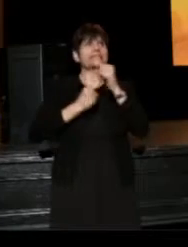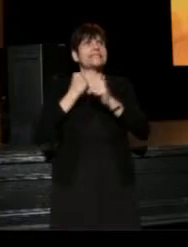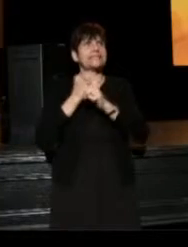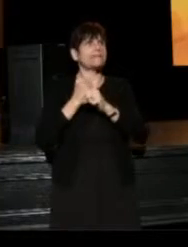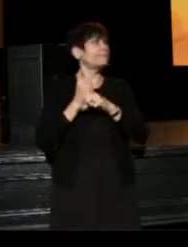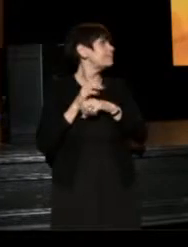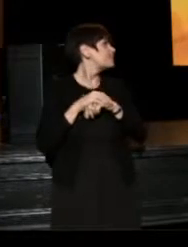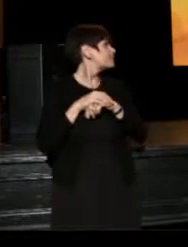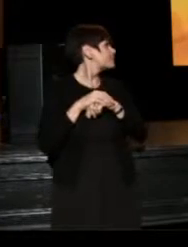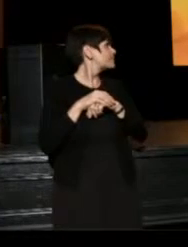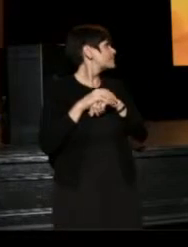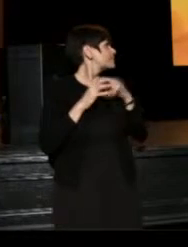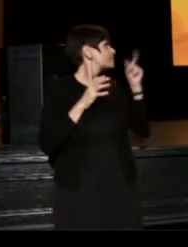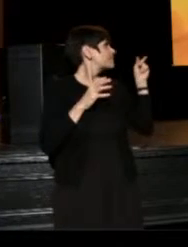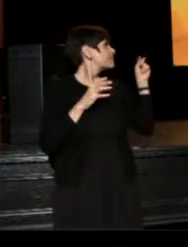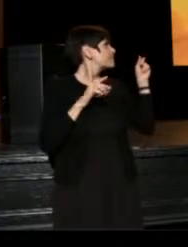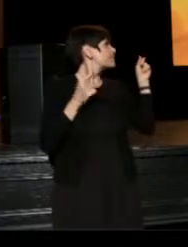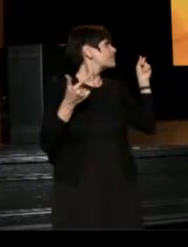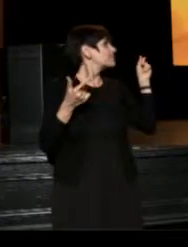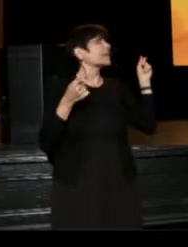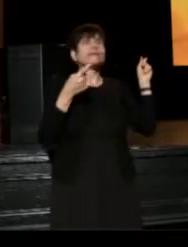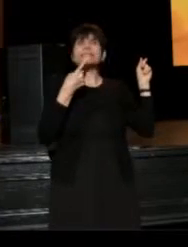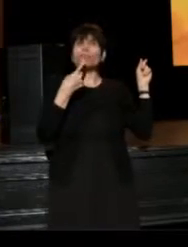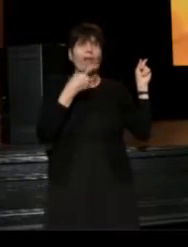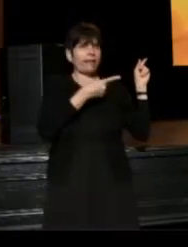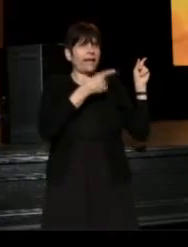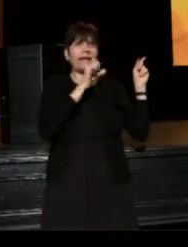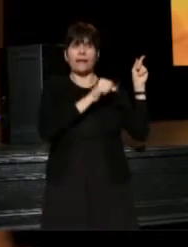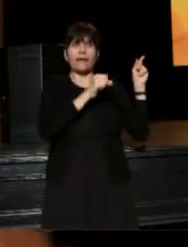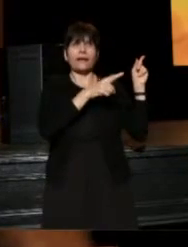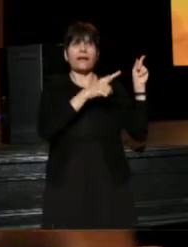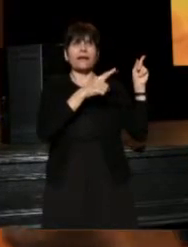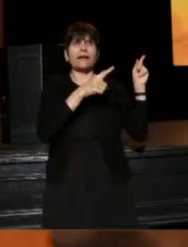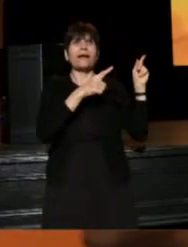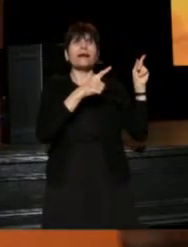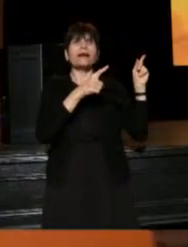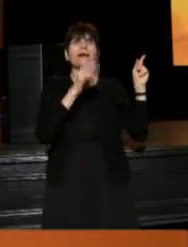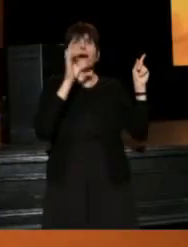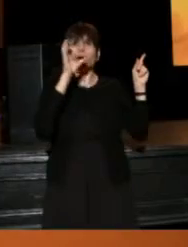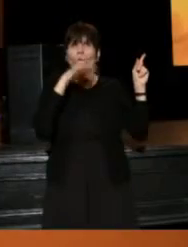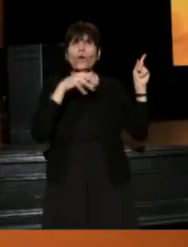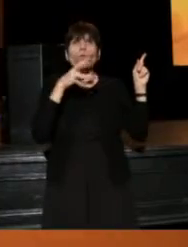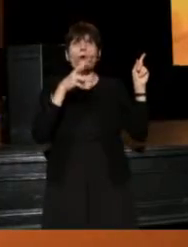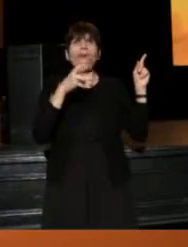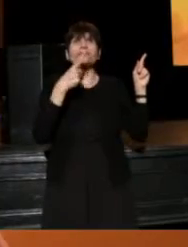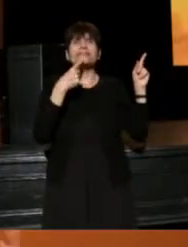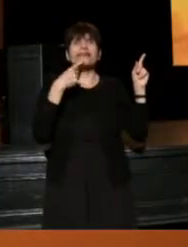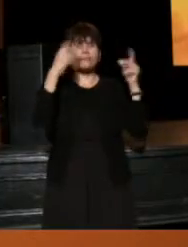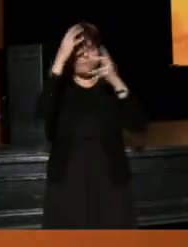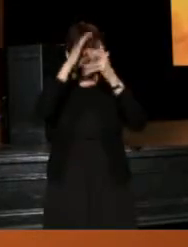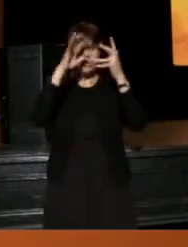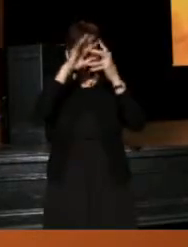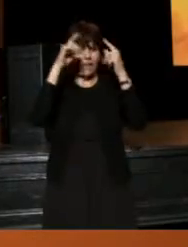Can I just jump on that, because it's really, what you said, it's a clear way of saying of what was bungled in my thinking.